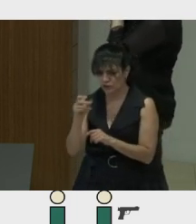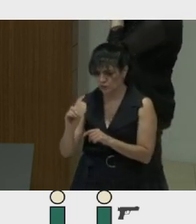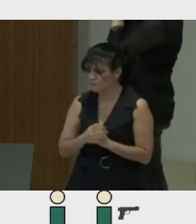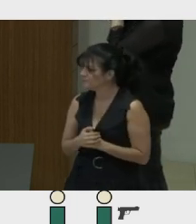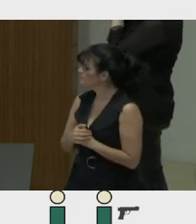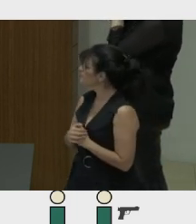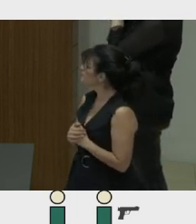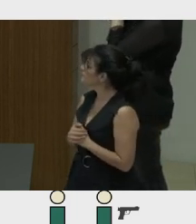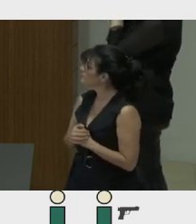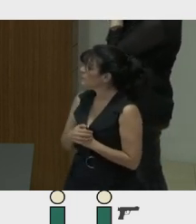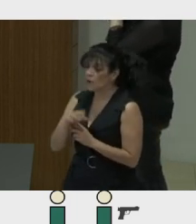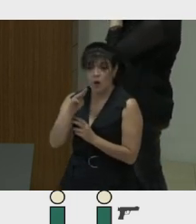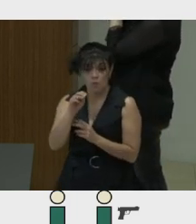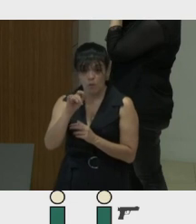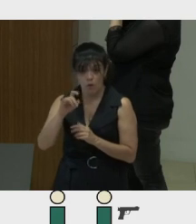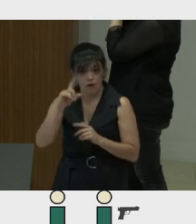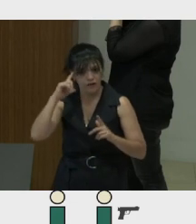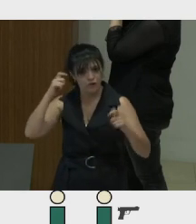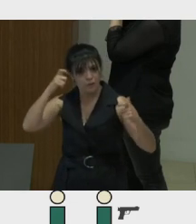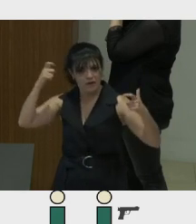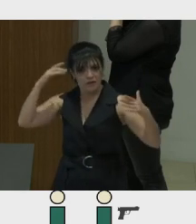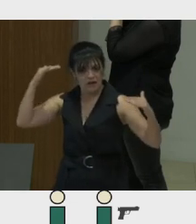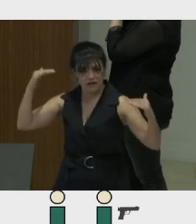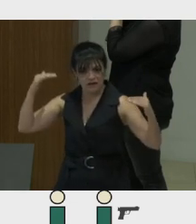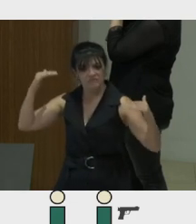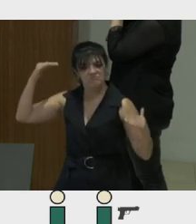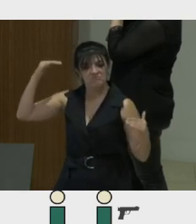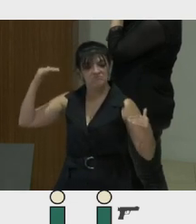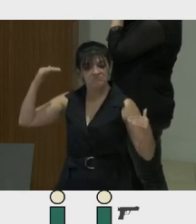An example of moral superiority, and I think this comes down also to what you had said